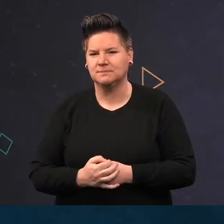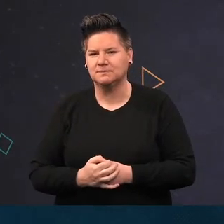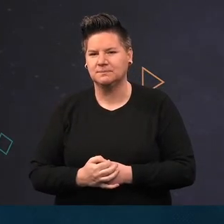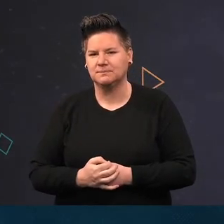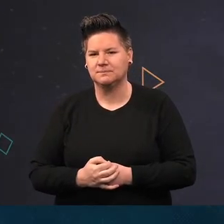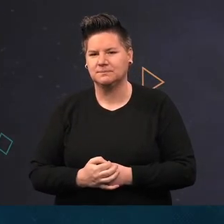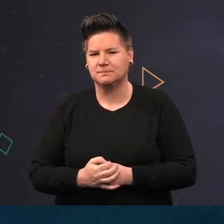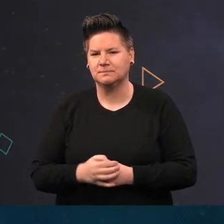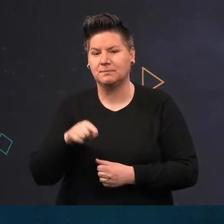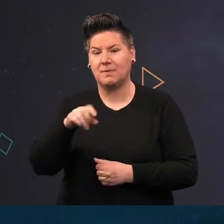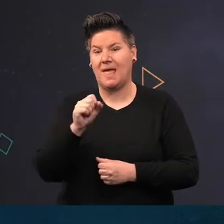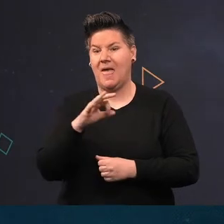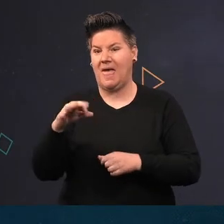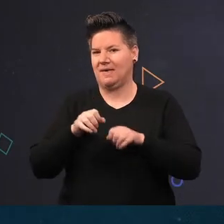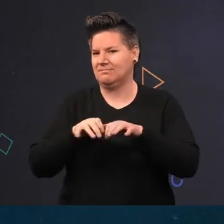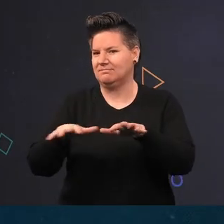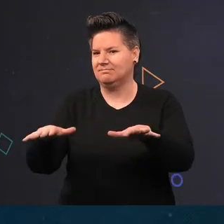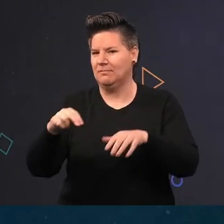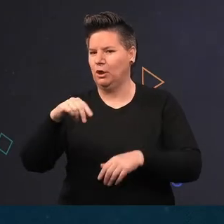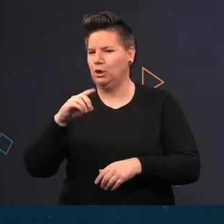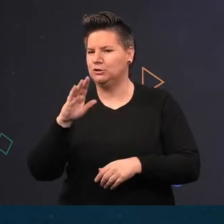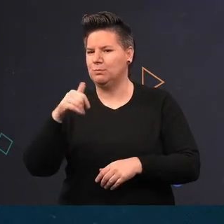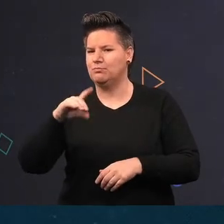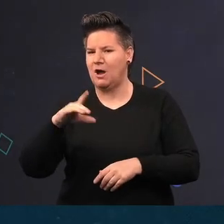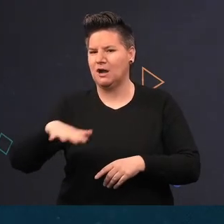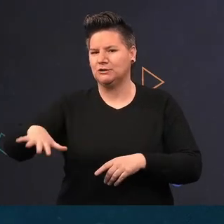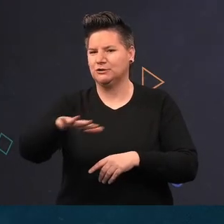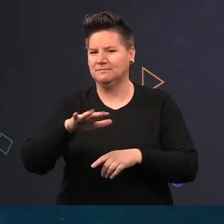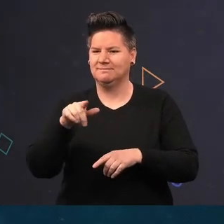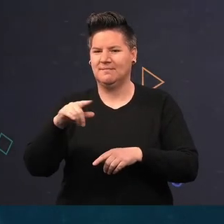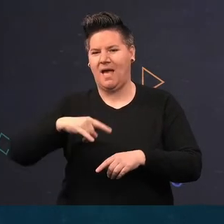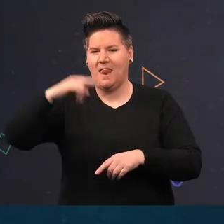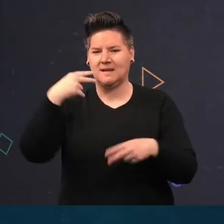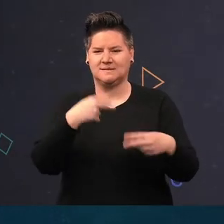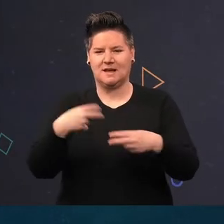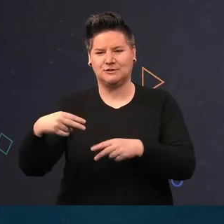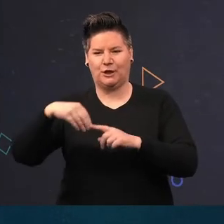The egg mass of another Nudibranch, the Highland Dancer, which forms a spiral attached to the